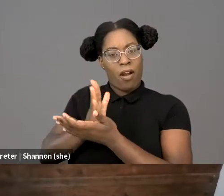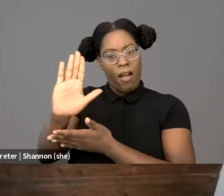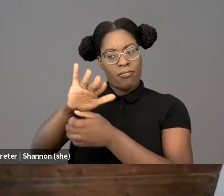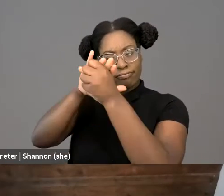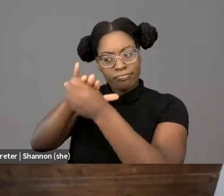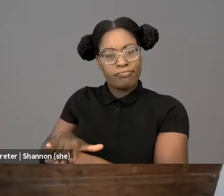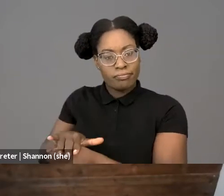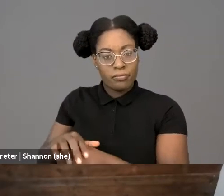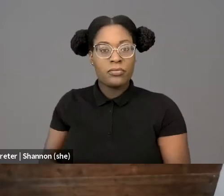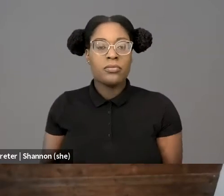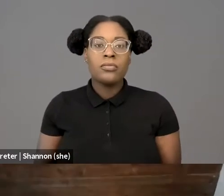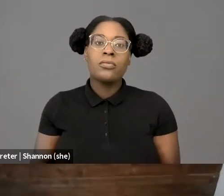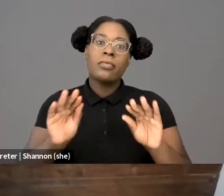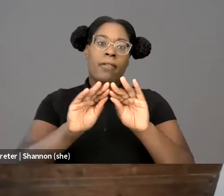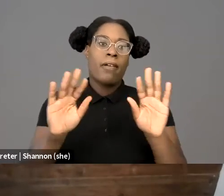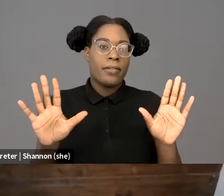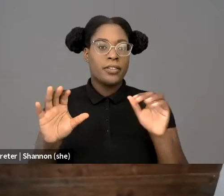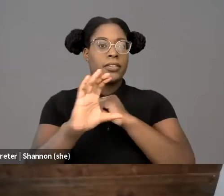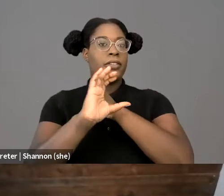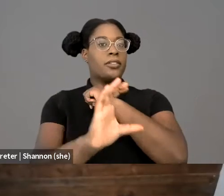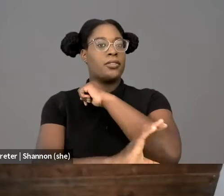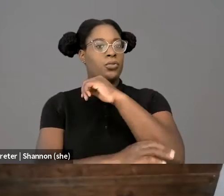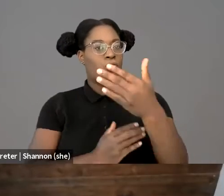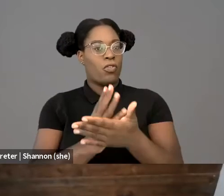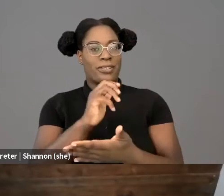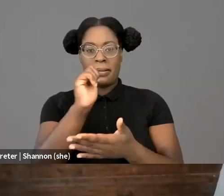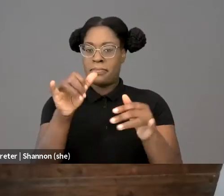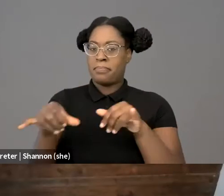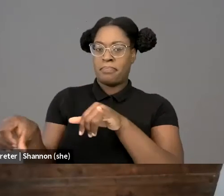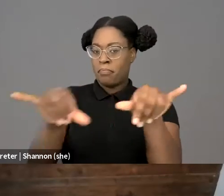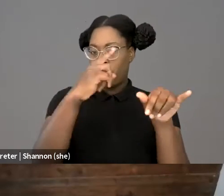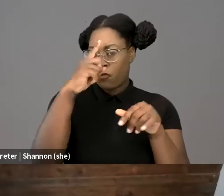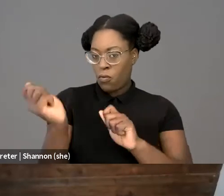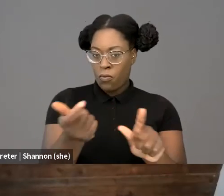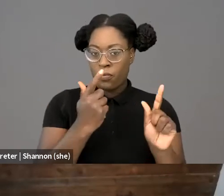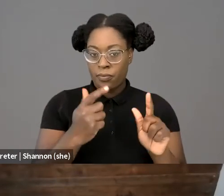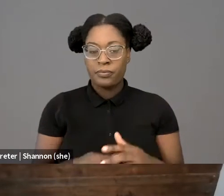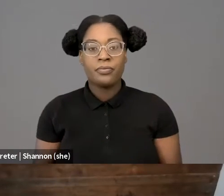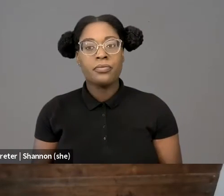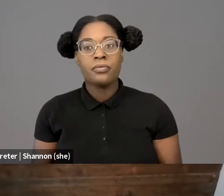are not unconditional. And here I wanna drop a footnote for later discussion because the notion of what rights